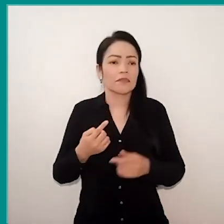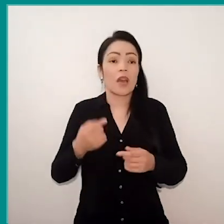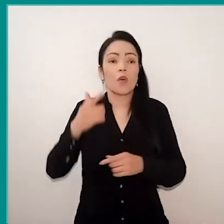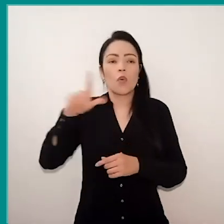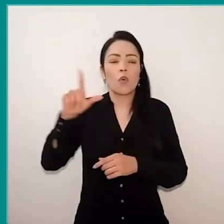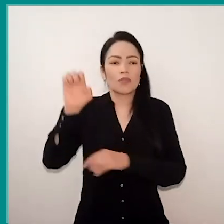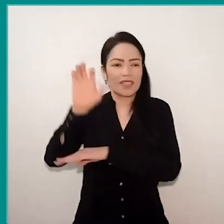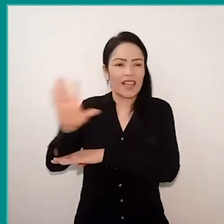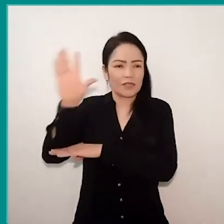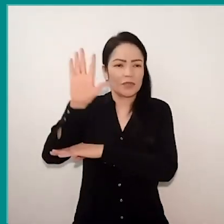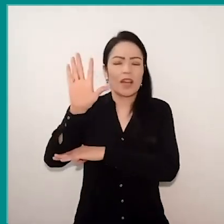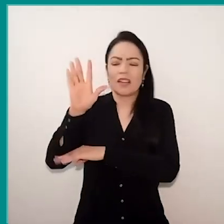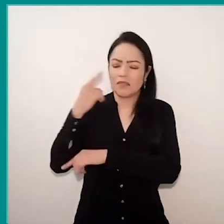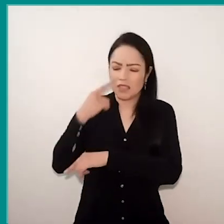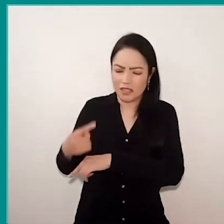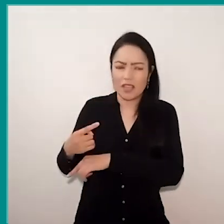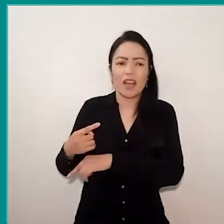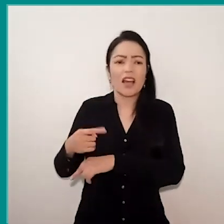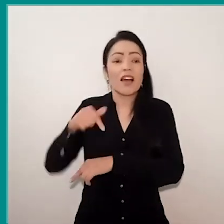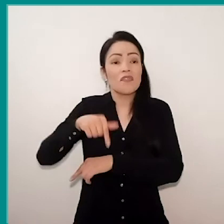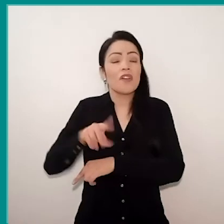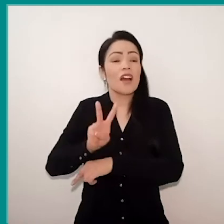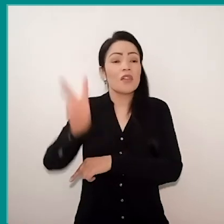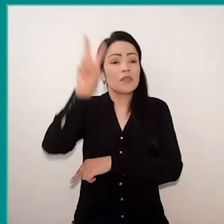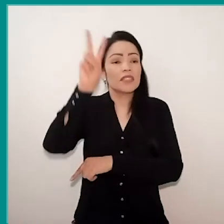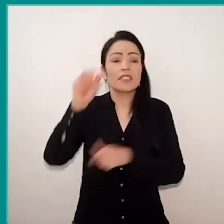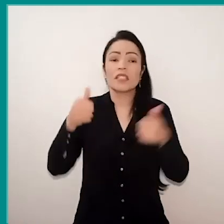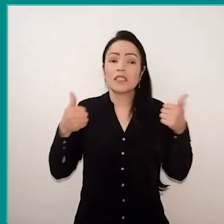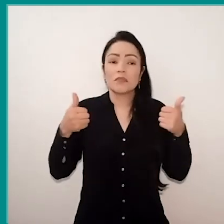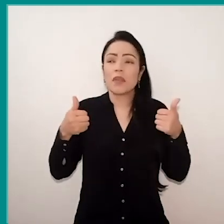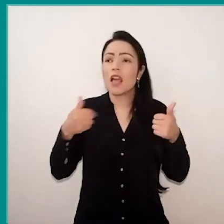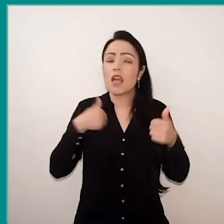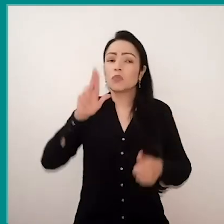She said: “Here you value these things, I never valued it”. So, I mean,